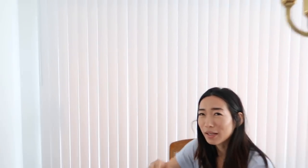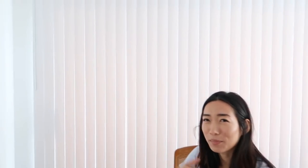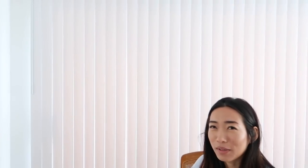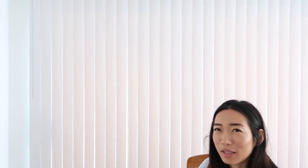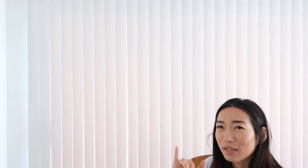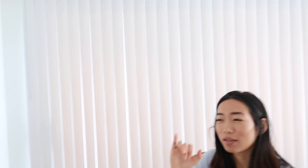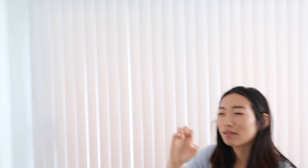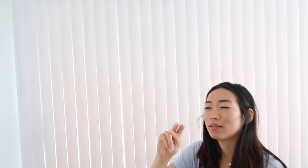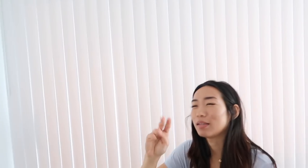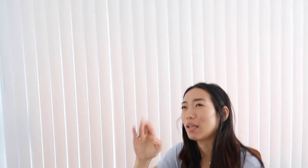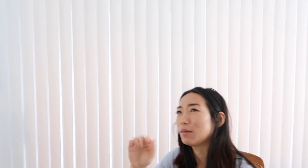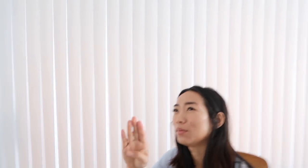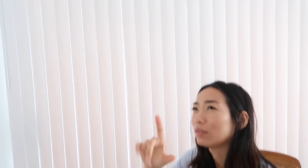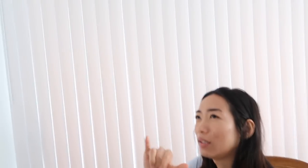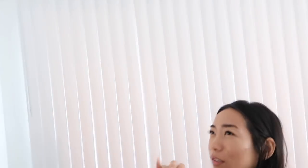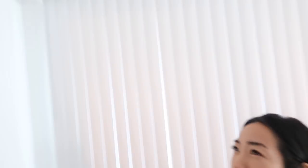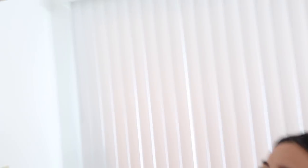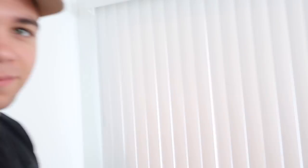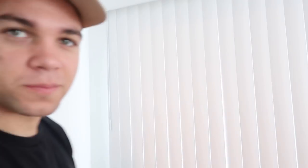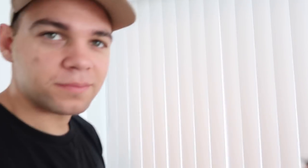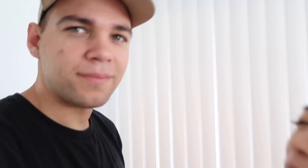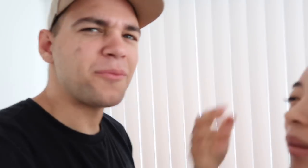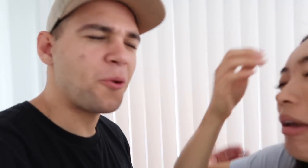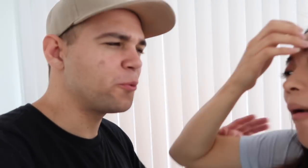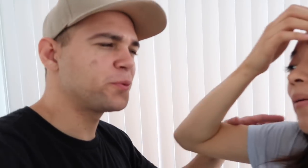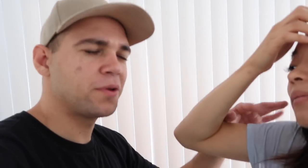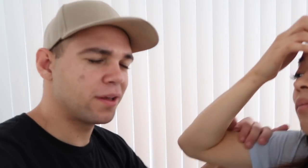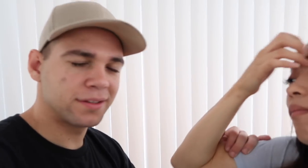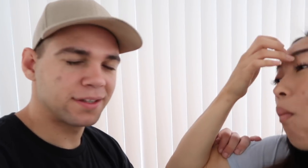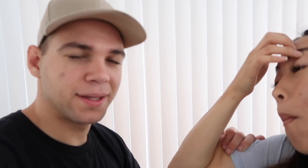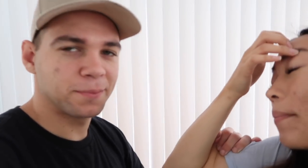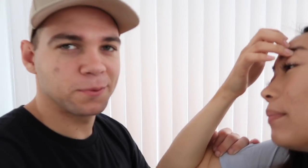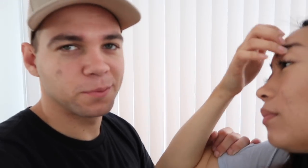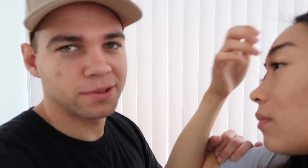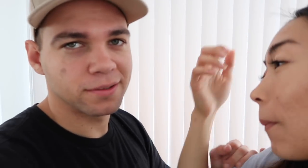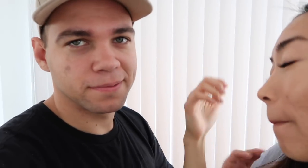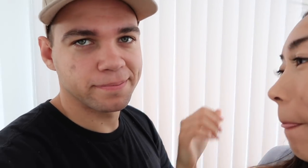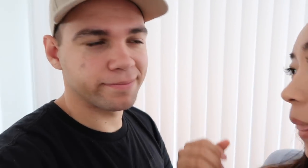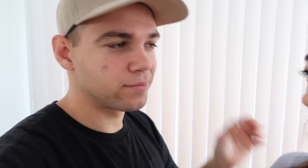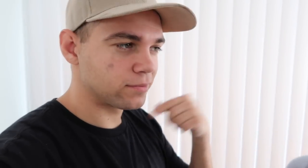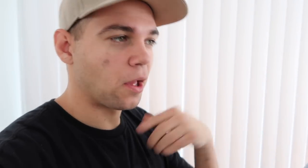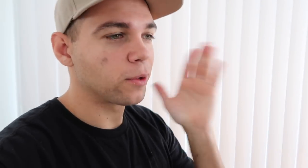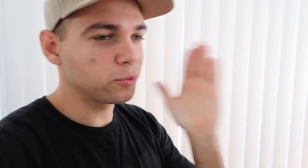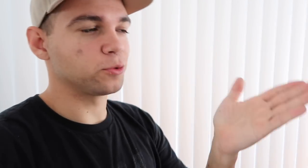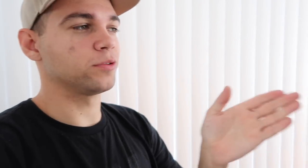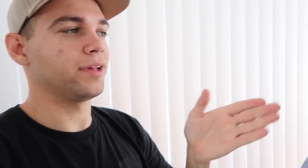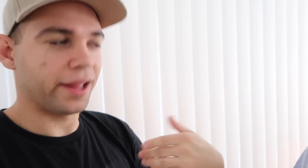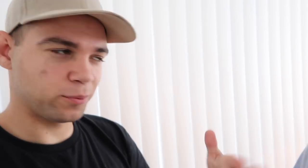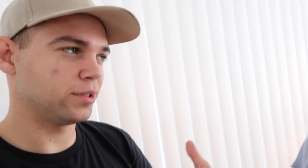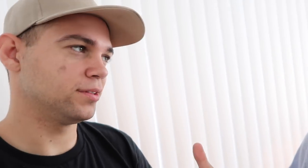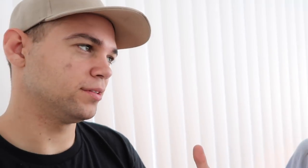E: I feel bad that I'm enabling you R: nonono you're not enabling me because i would anyways!